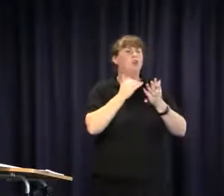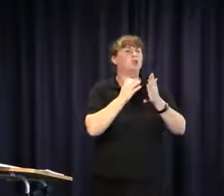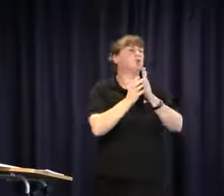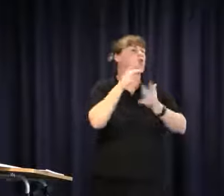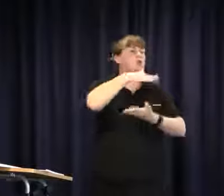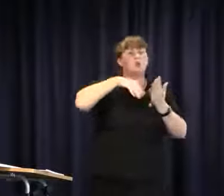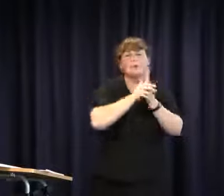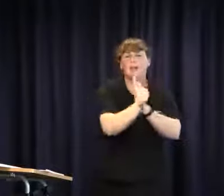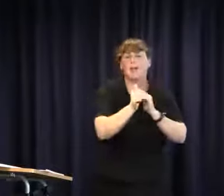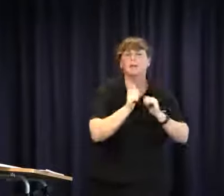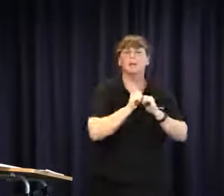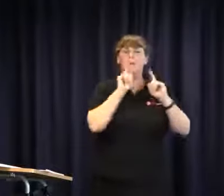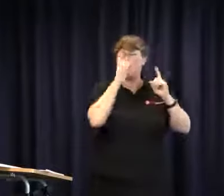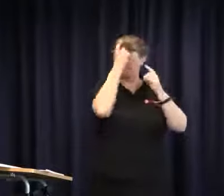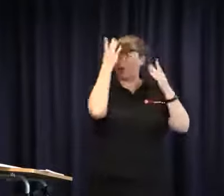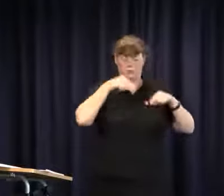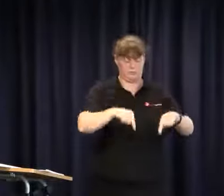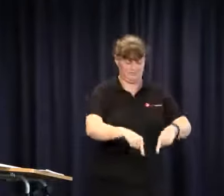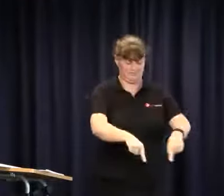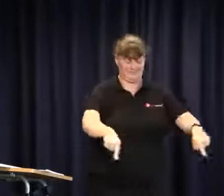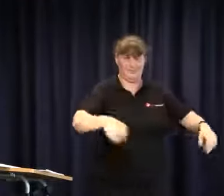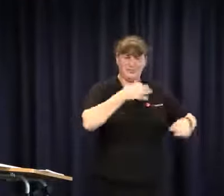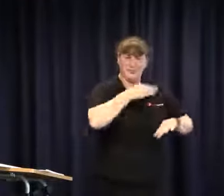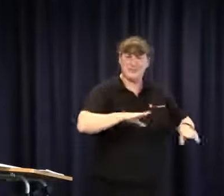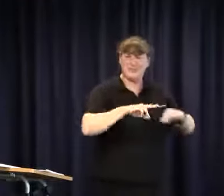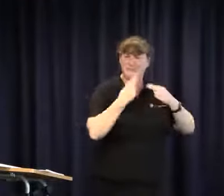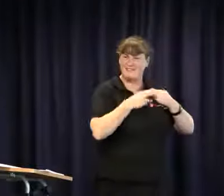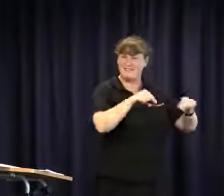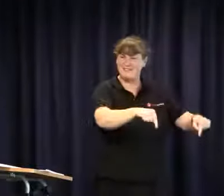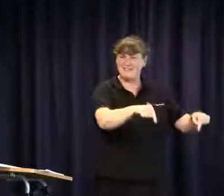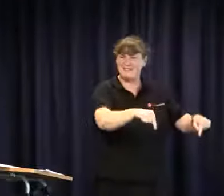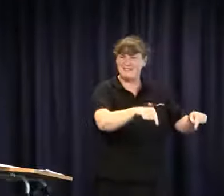health and wellbeing, socialisation skills, but the people on the ground, the children